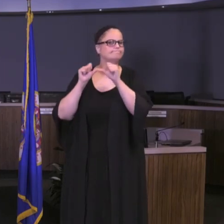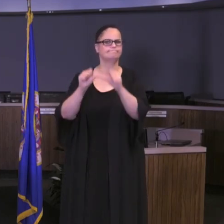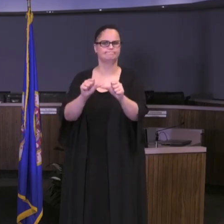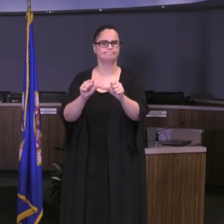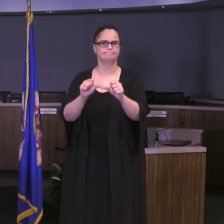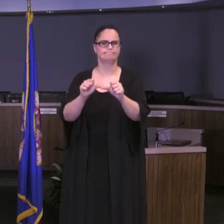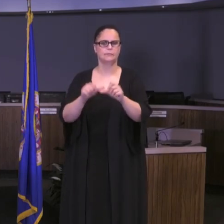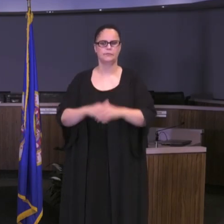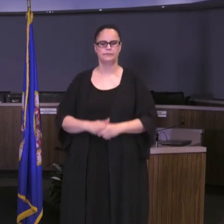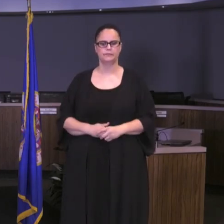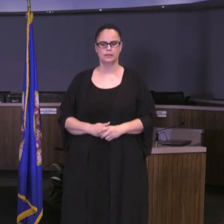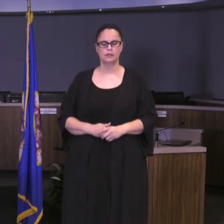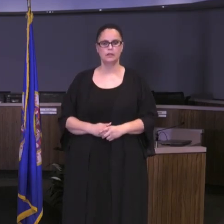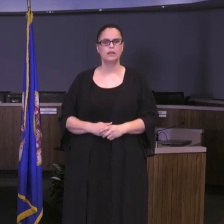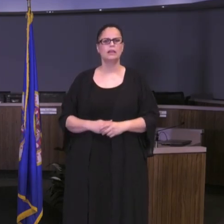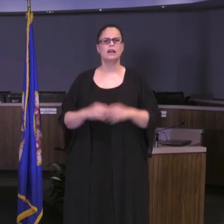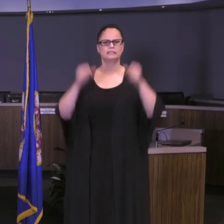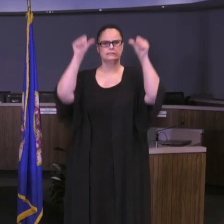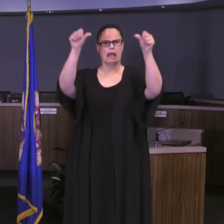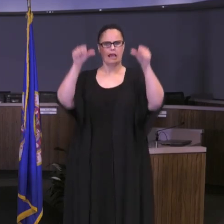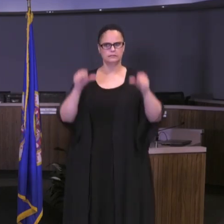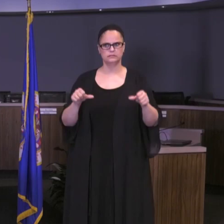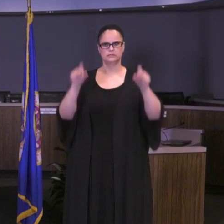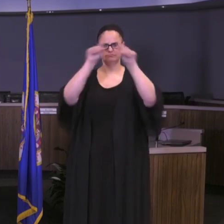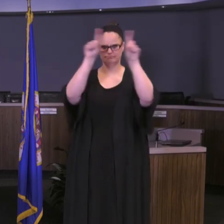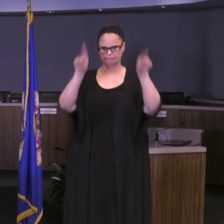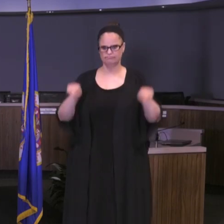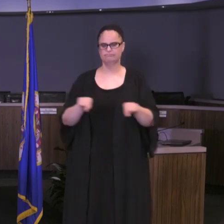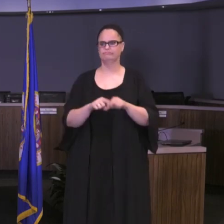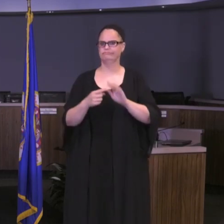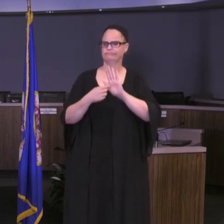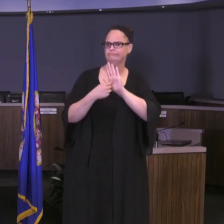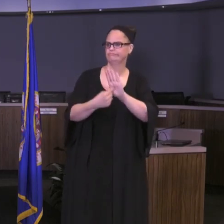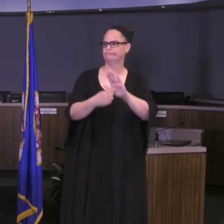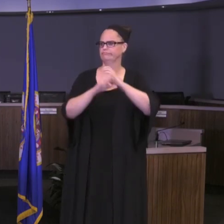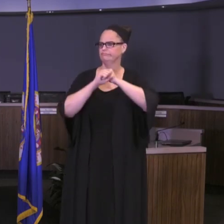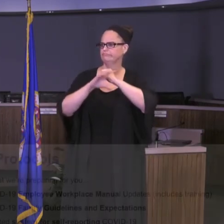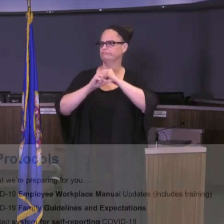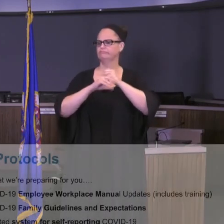And signage -- we want to make sure that we can have masking, social distancing, floor markings, health screening